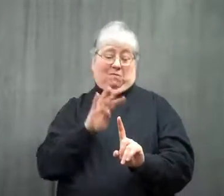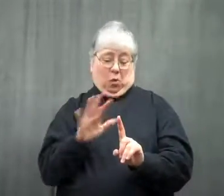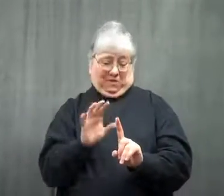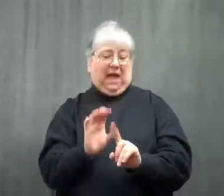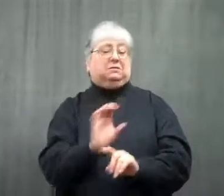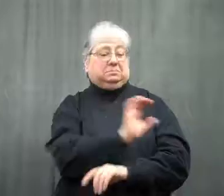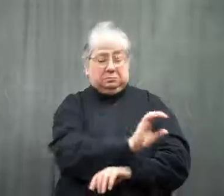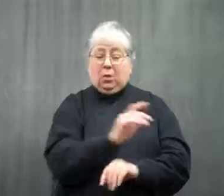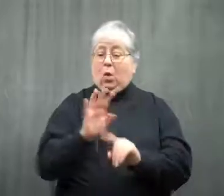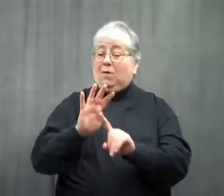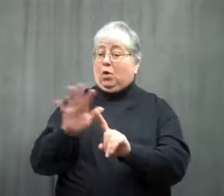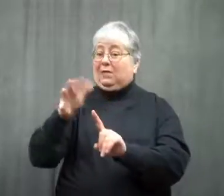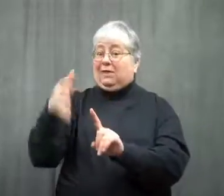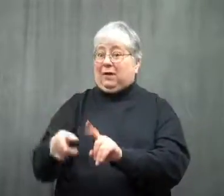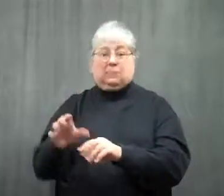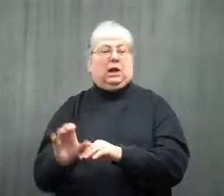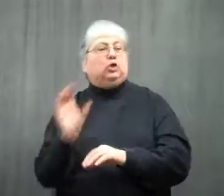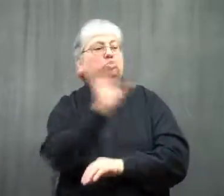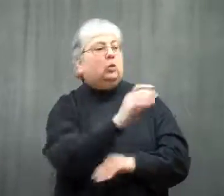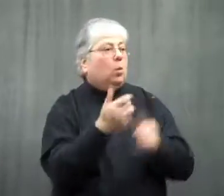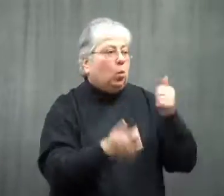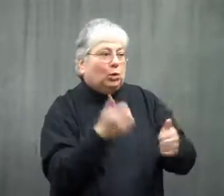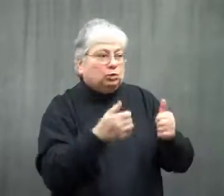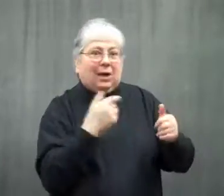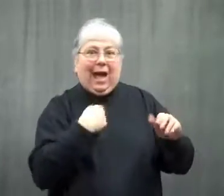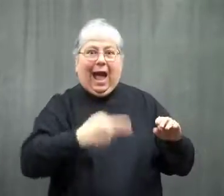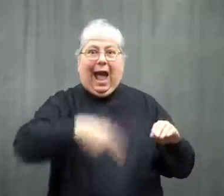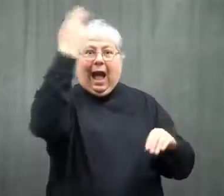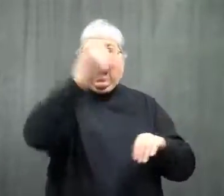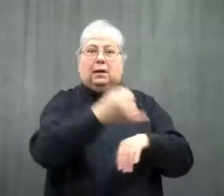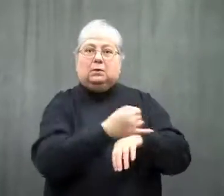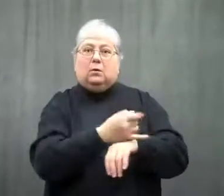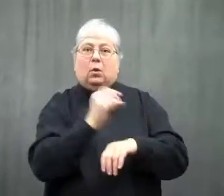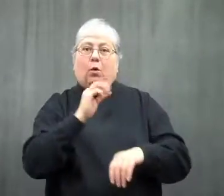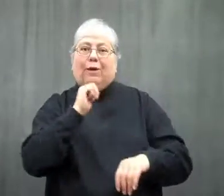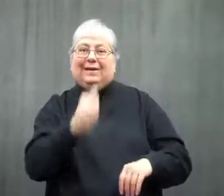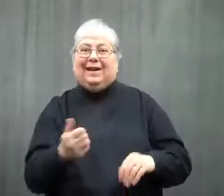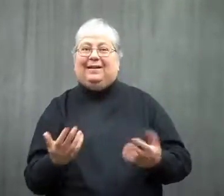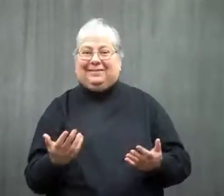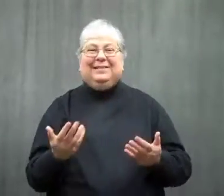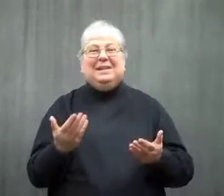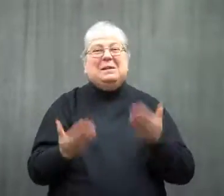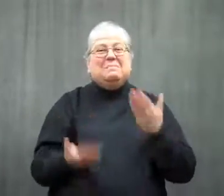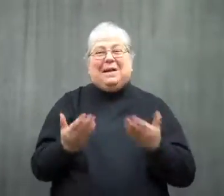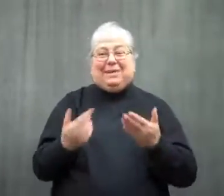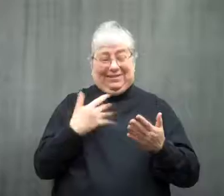the extra $45 has to go to the balance that has the higher interest rate. You might have a previous balance at a lower interest rate,